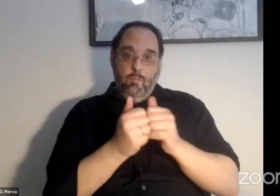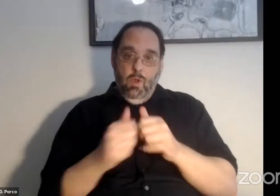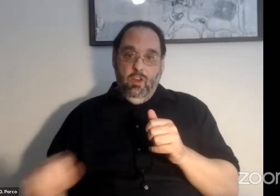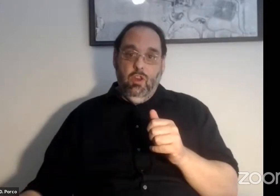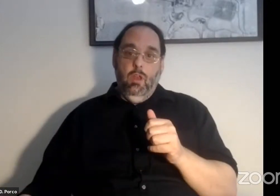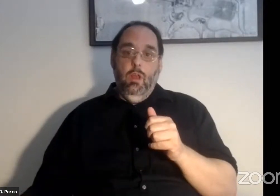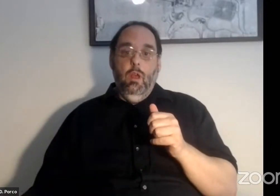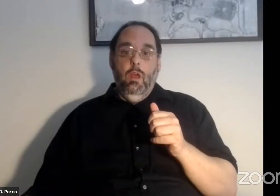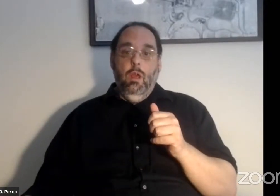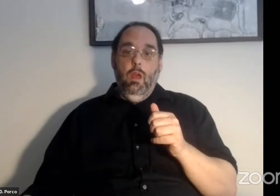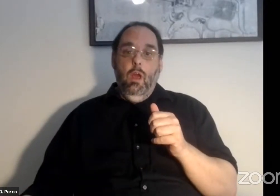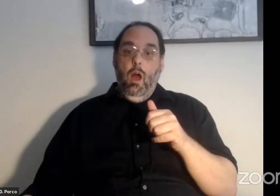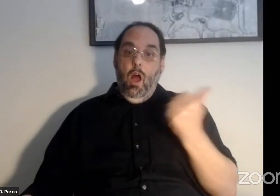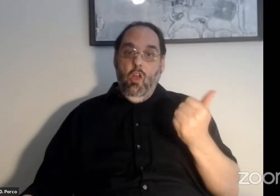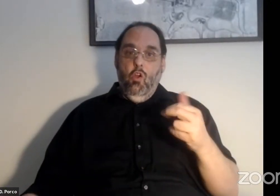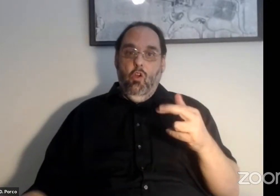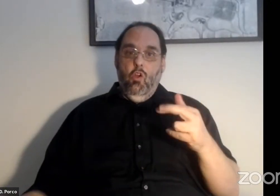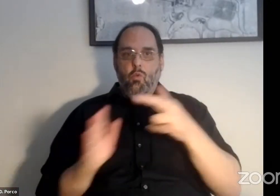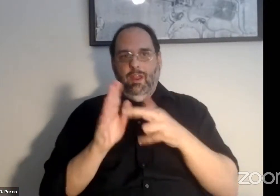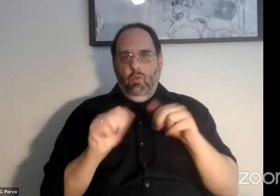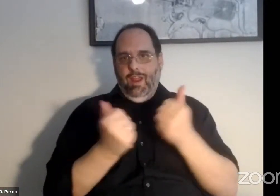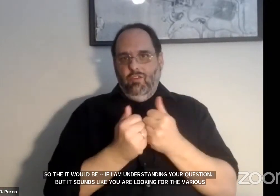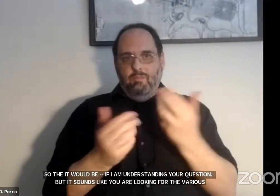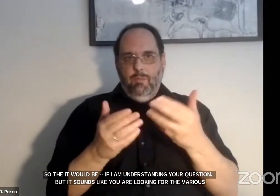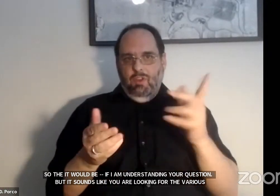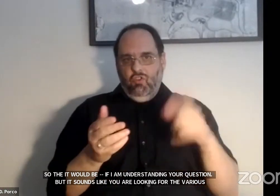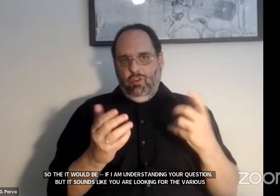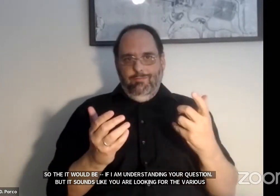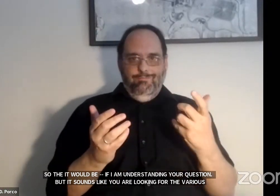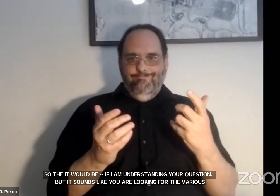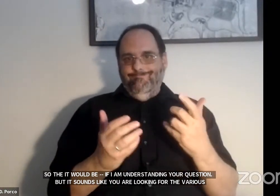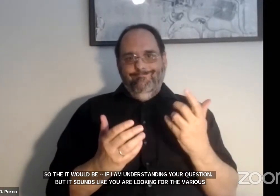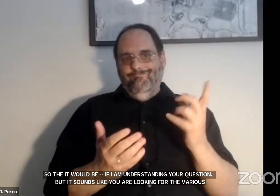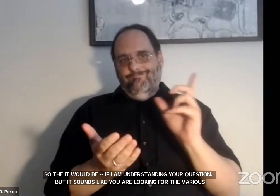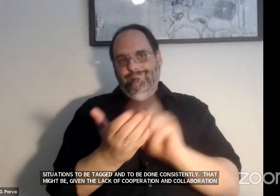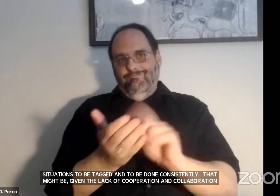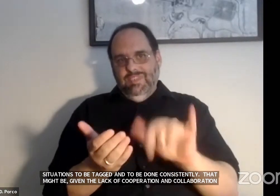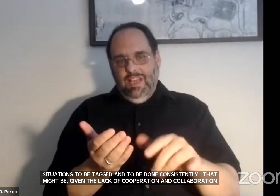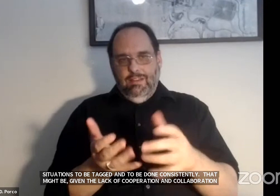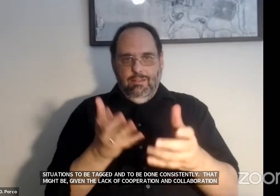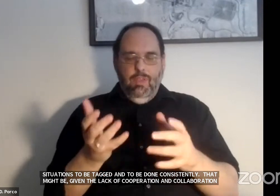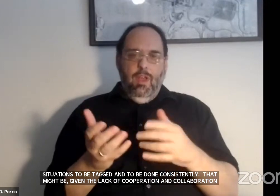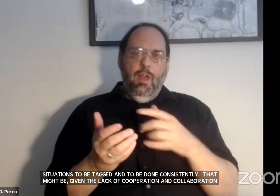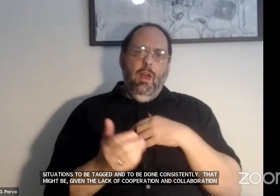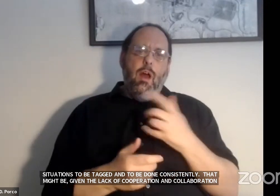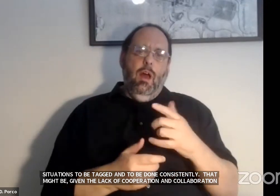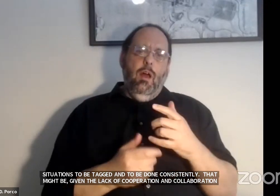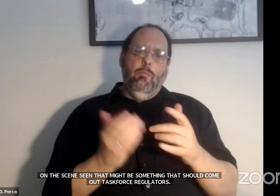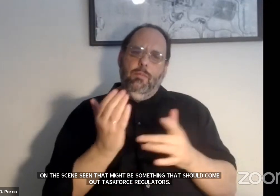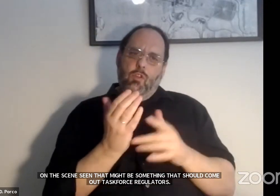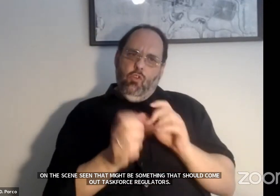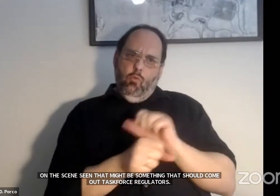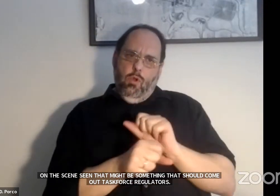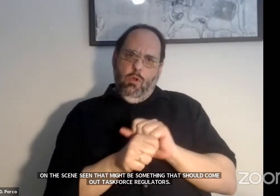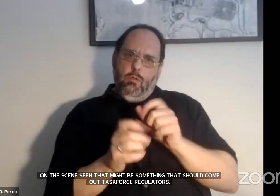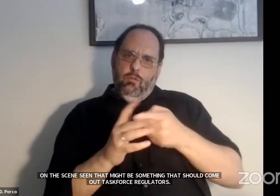regulators. There is some policy work that's getting started at the BDM Council